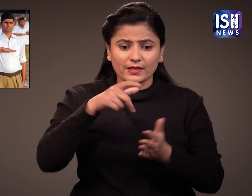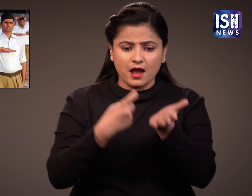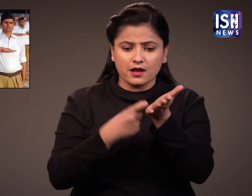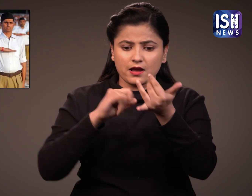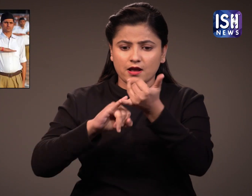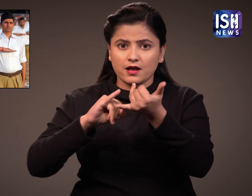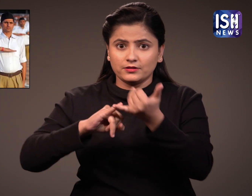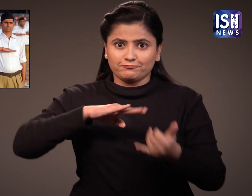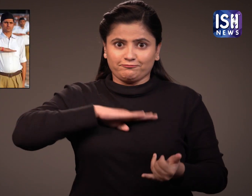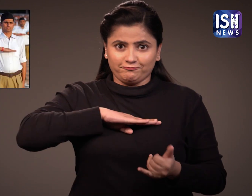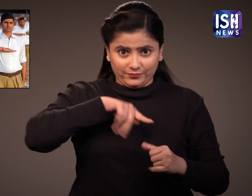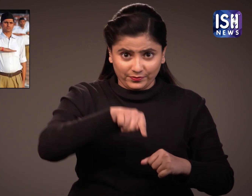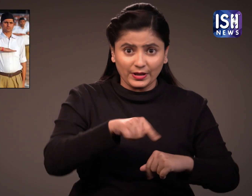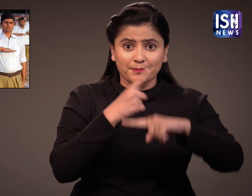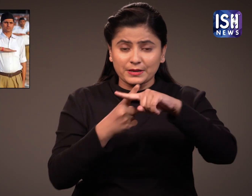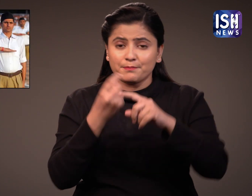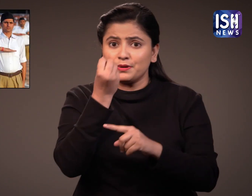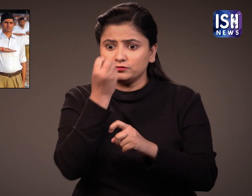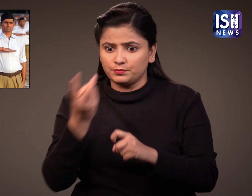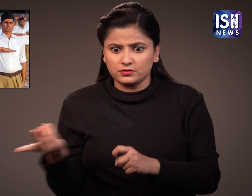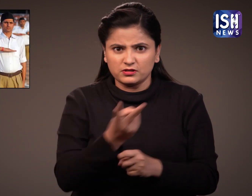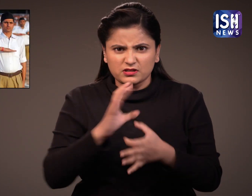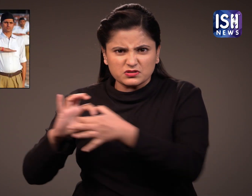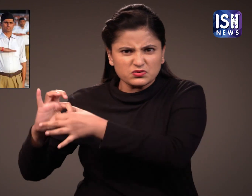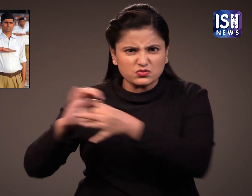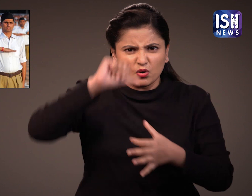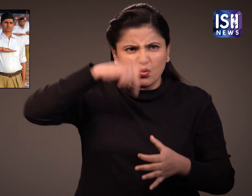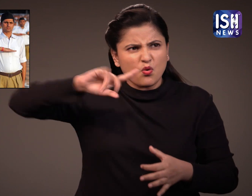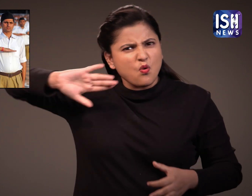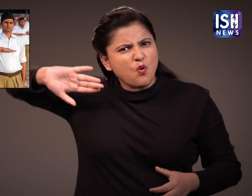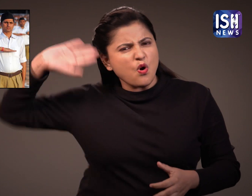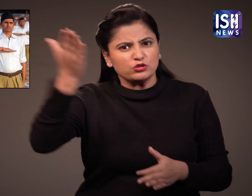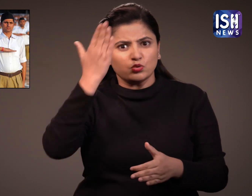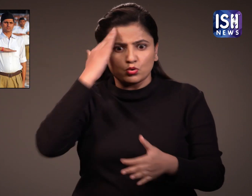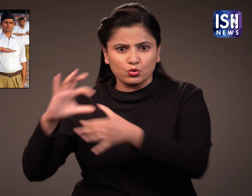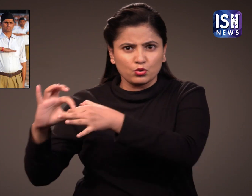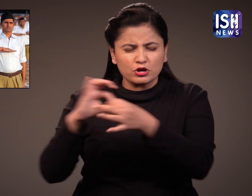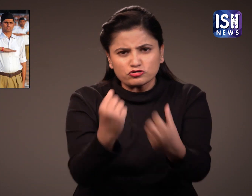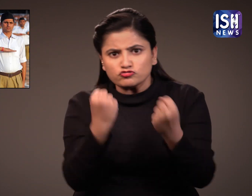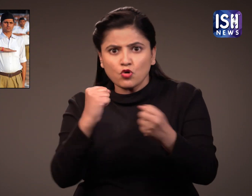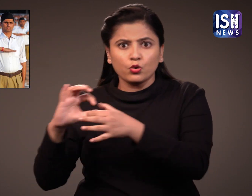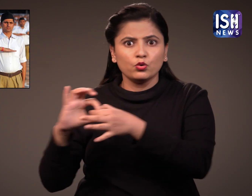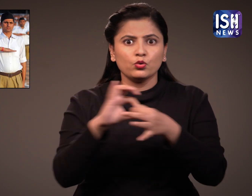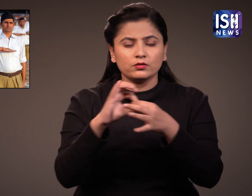Everyone is aware that the RSS and BJP party have a strong bond.